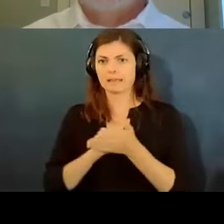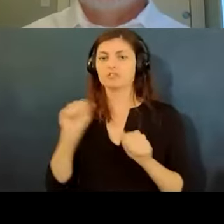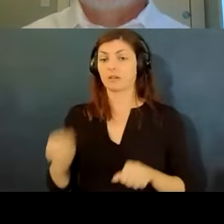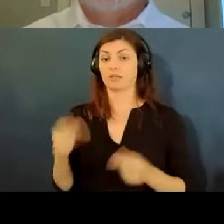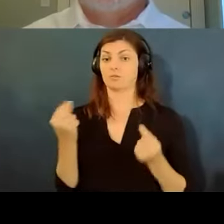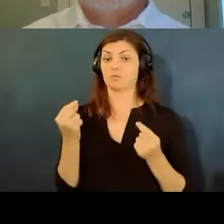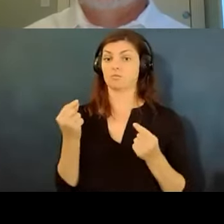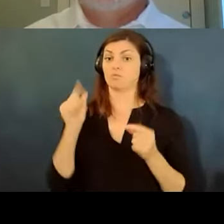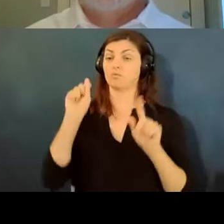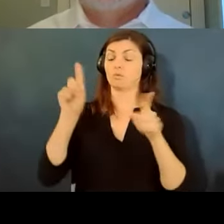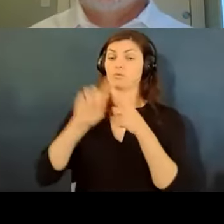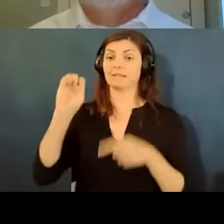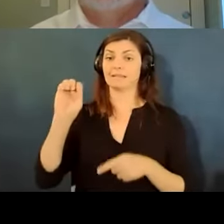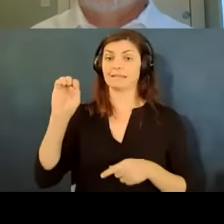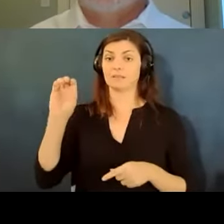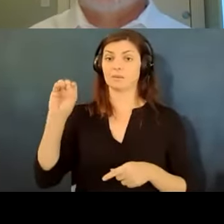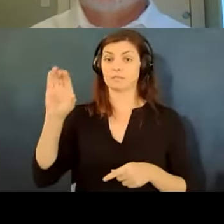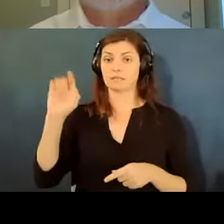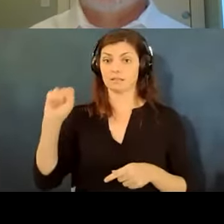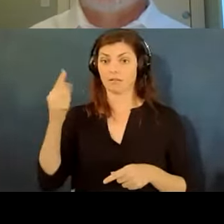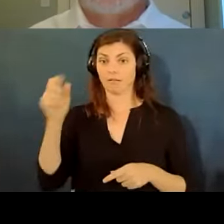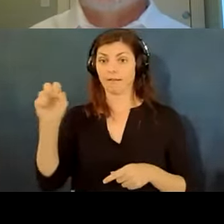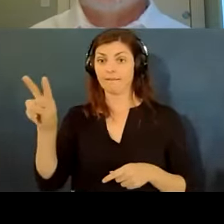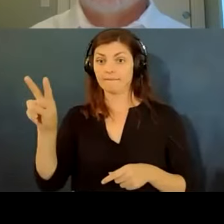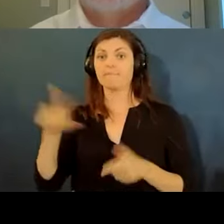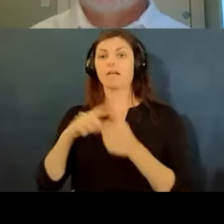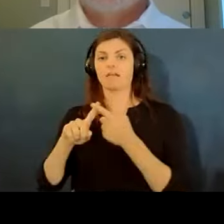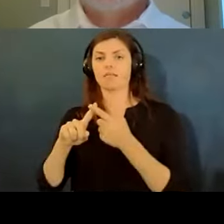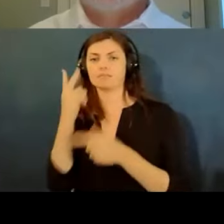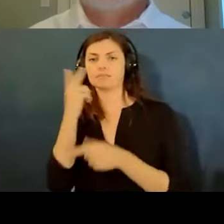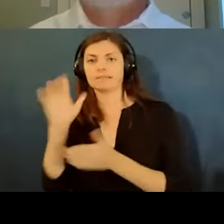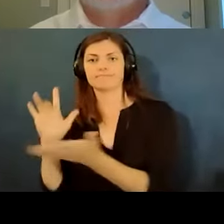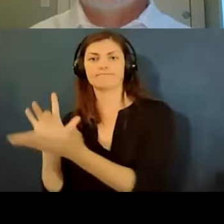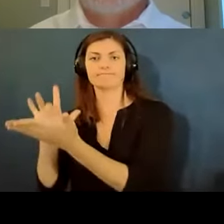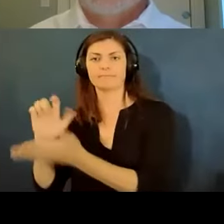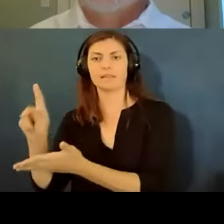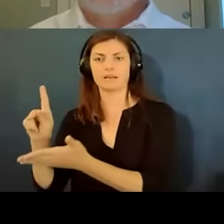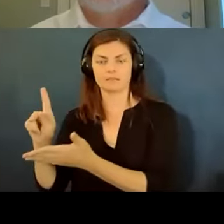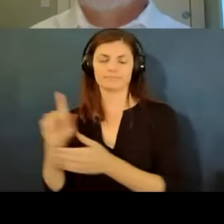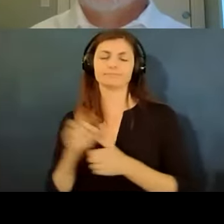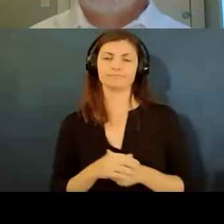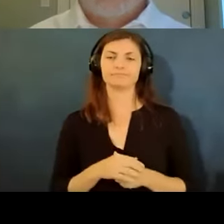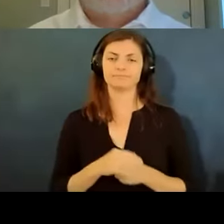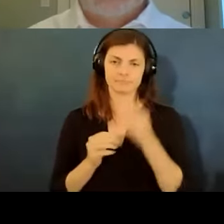front page there is a link to their coronavirus page there's a bunch of things on the on that page